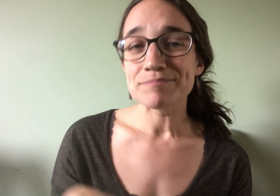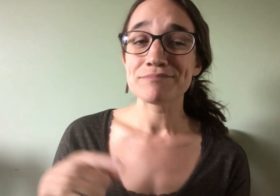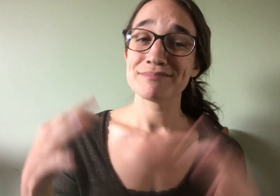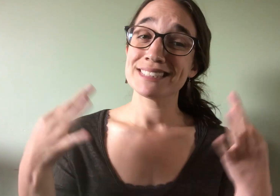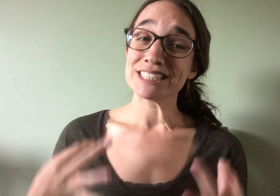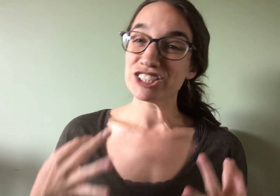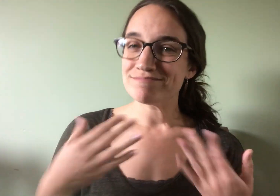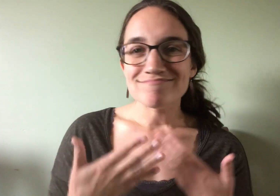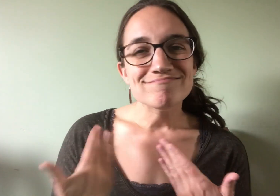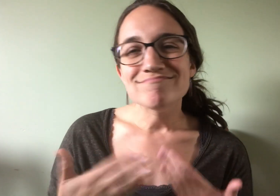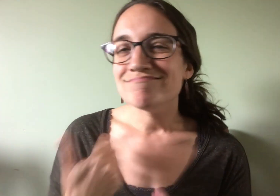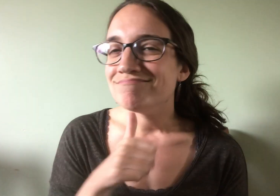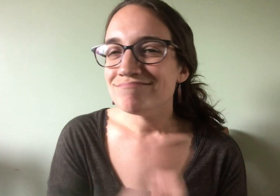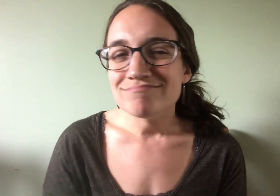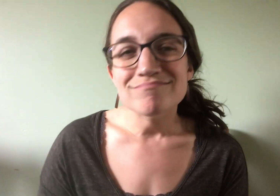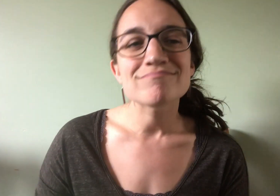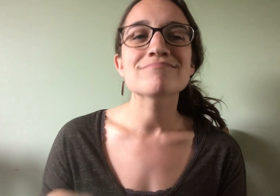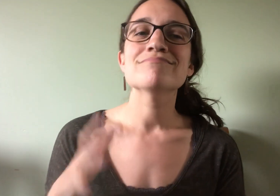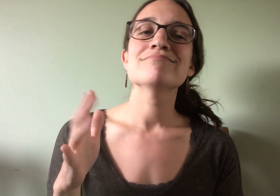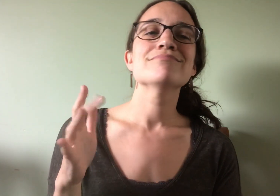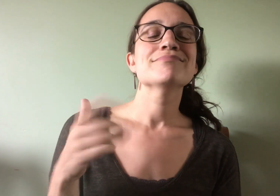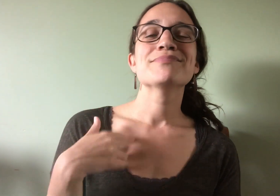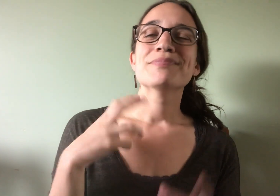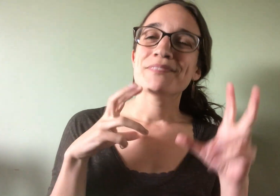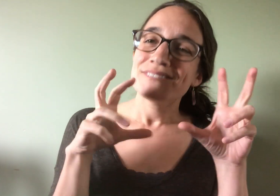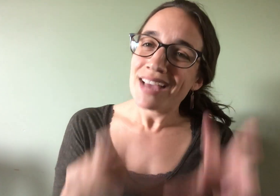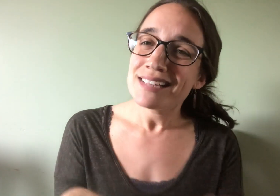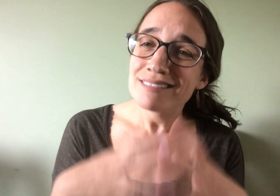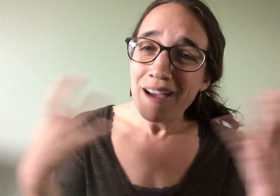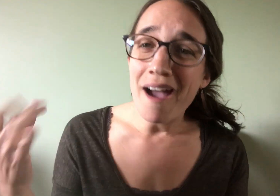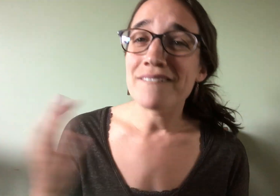This decision was not easy for me, as I have invested so much of my